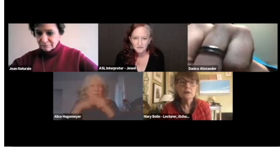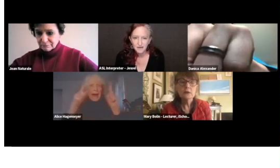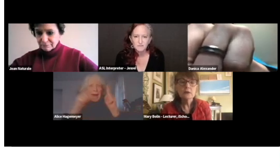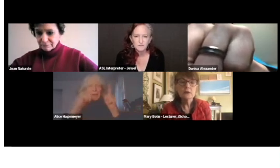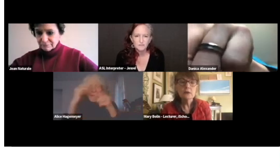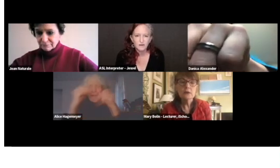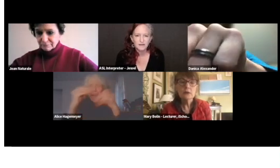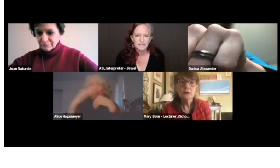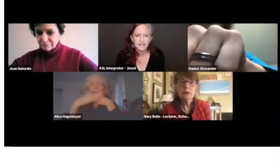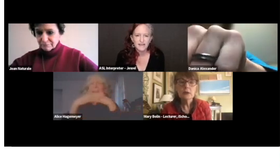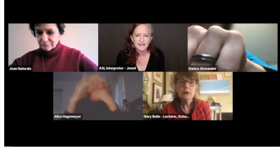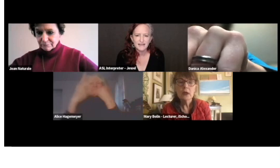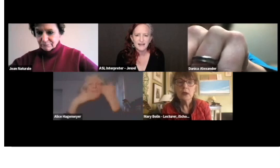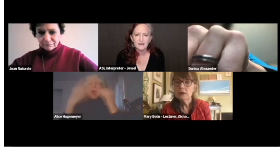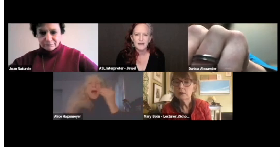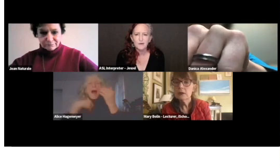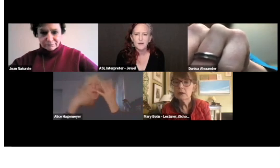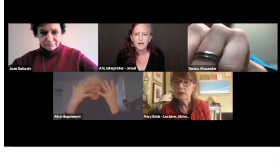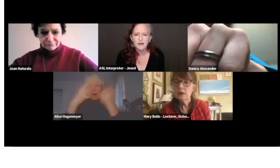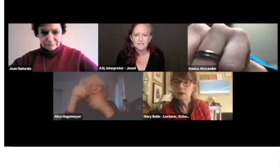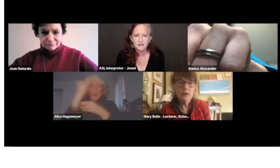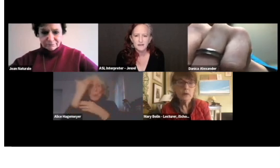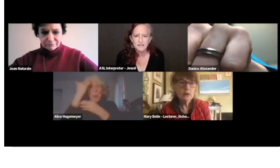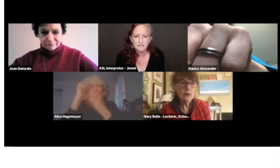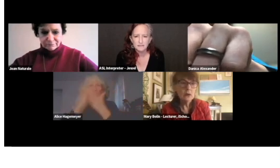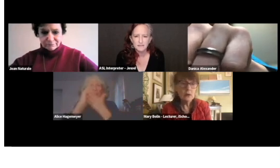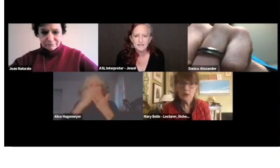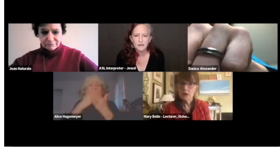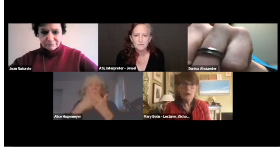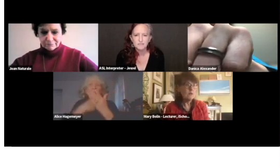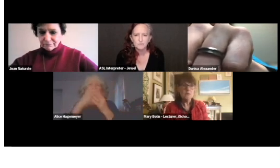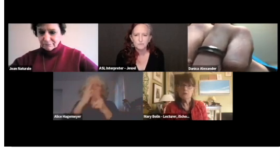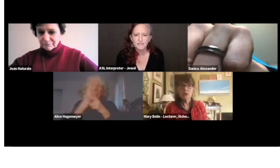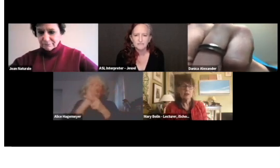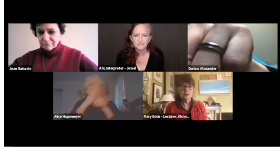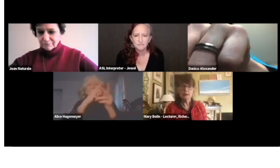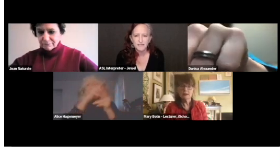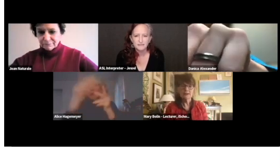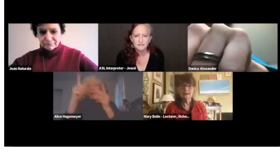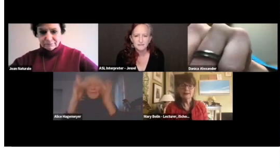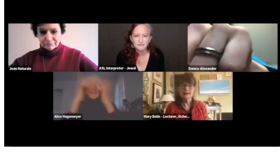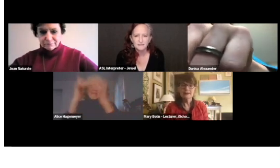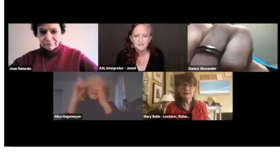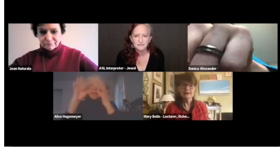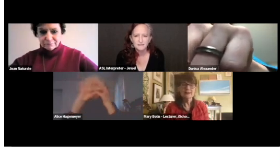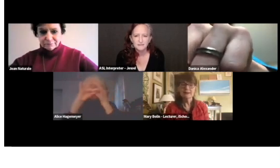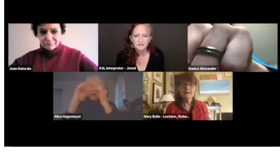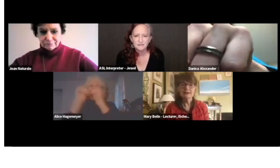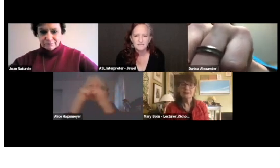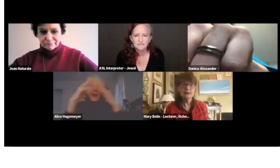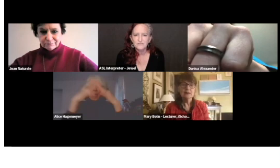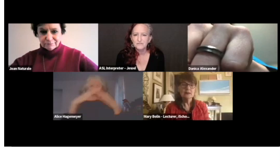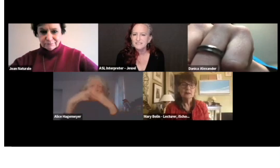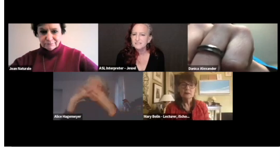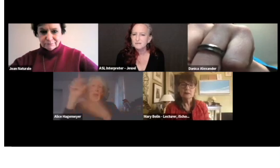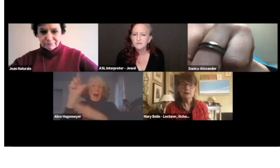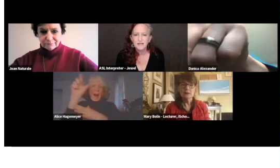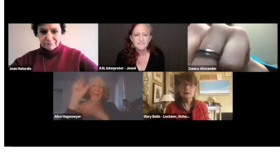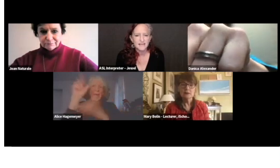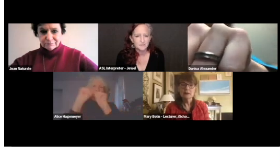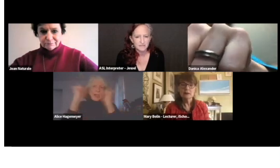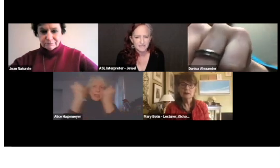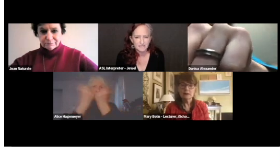I'm so sorry that I went on and on and I wasn't brief but feel free to contact me